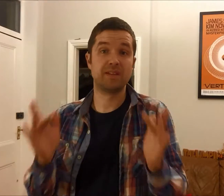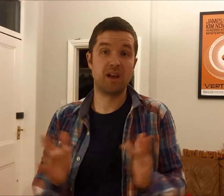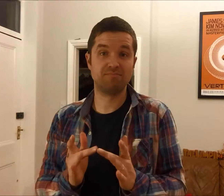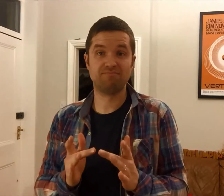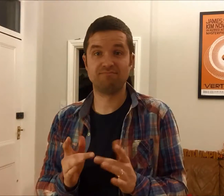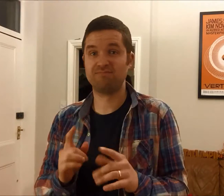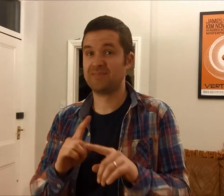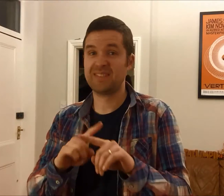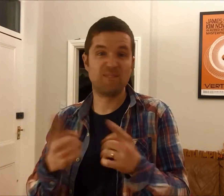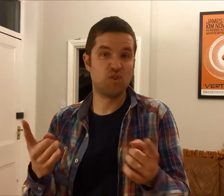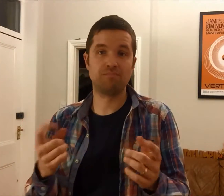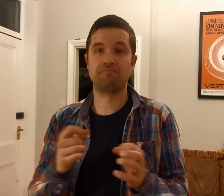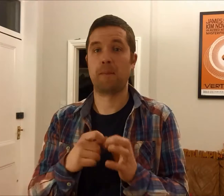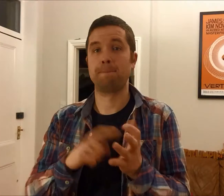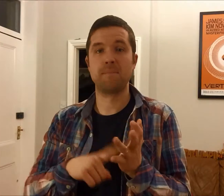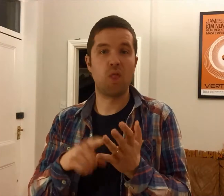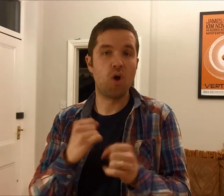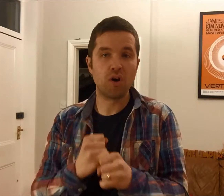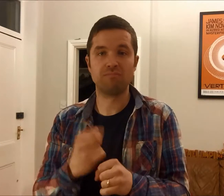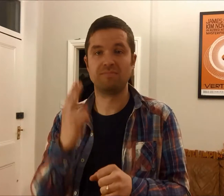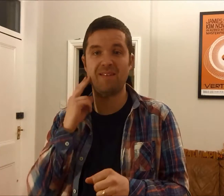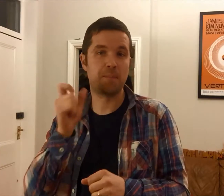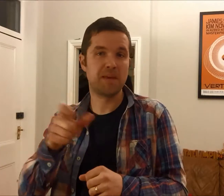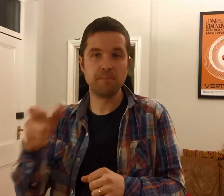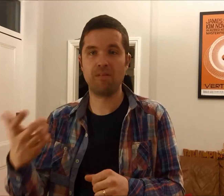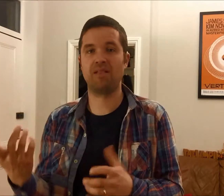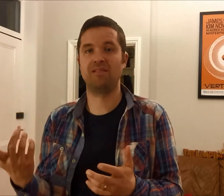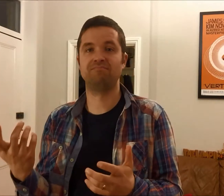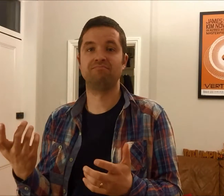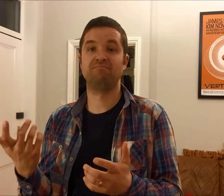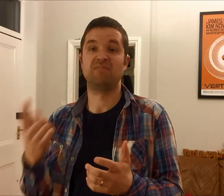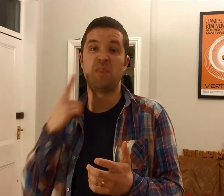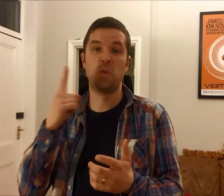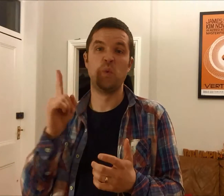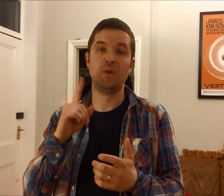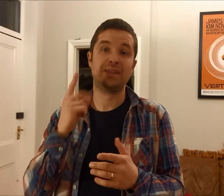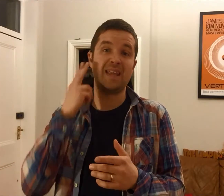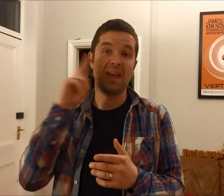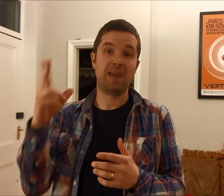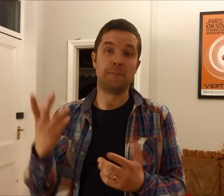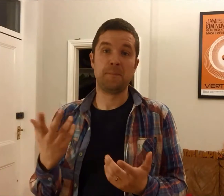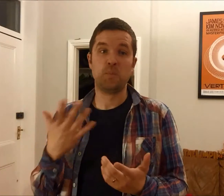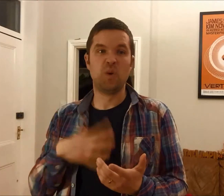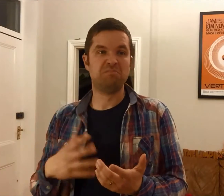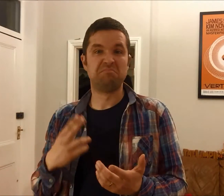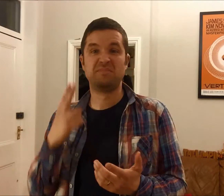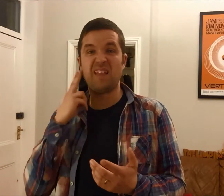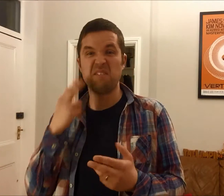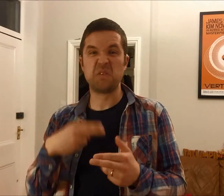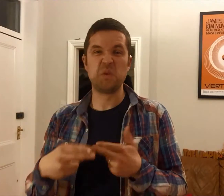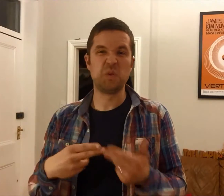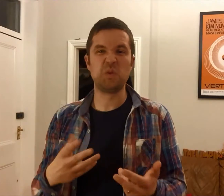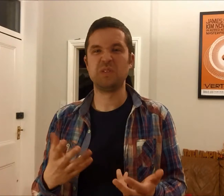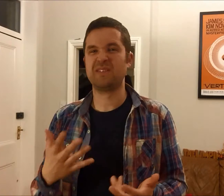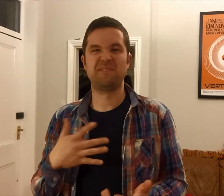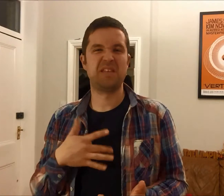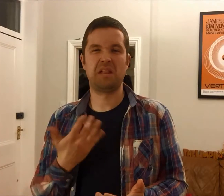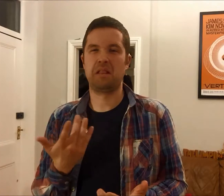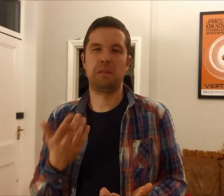something different, along the lines of a community space or blog for deaf people and I didn't want to call it 'Deaf News'.